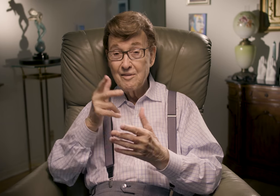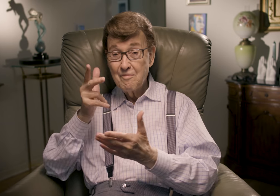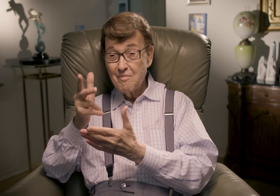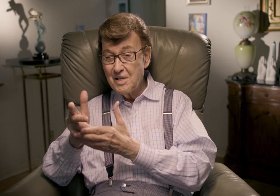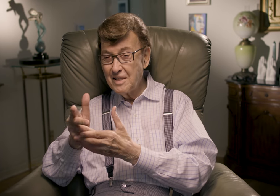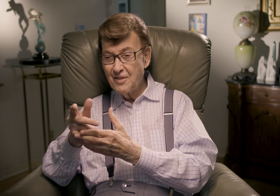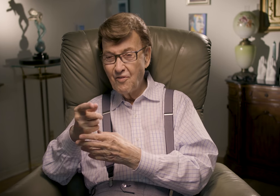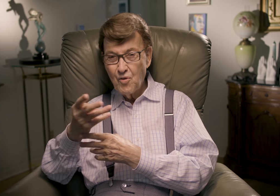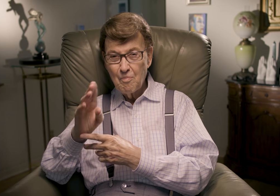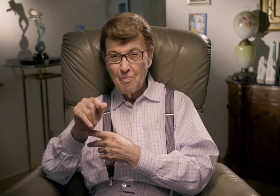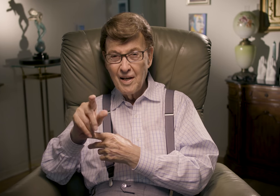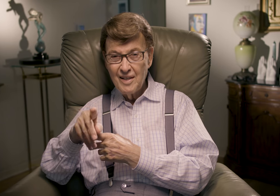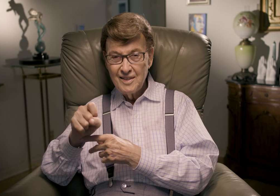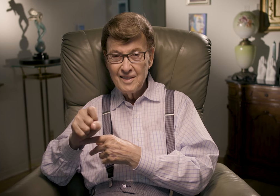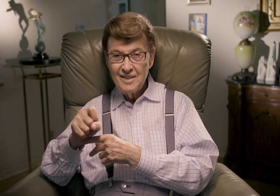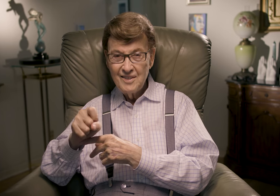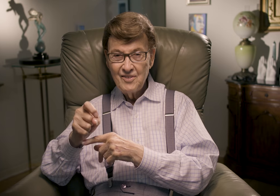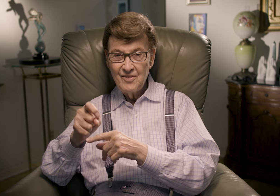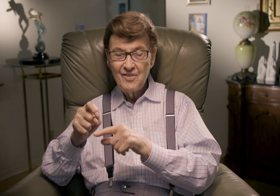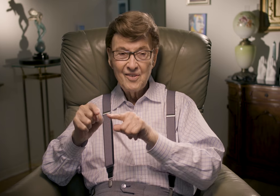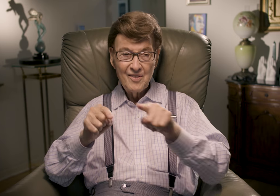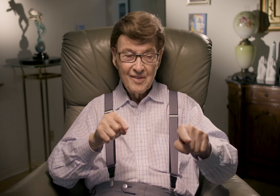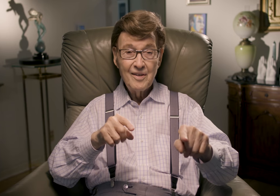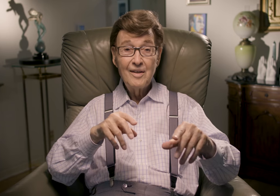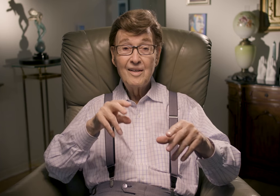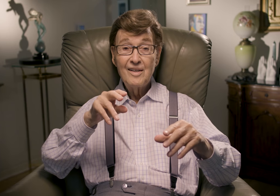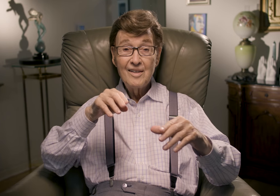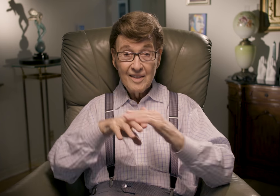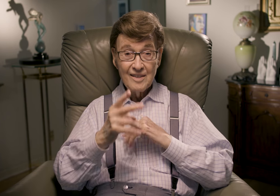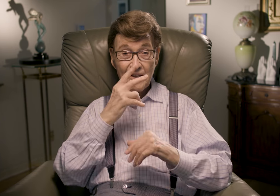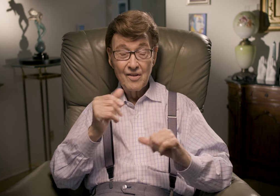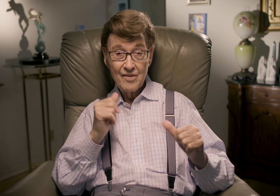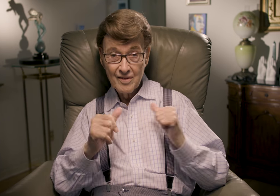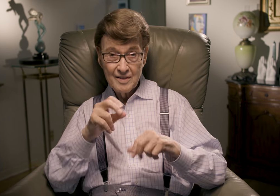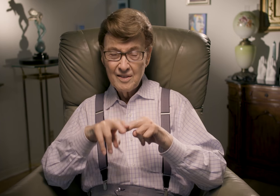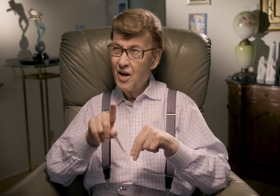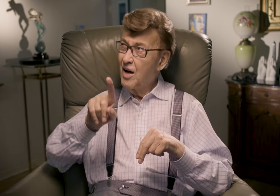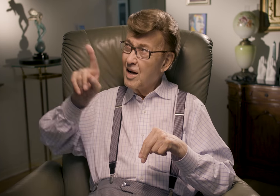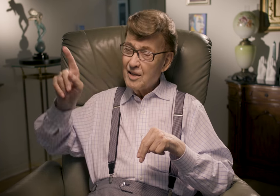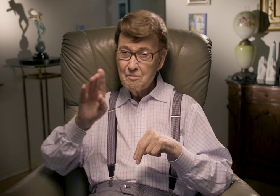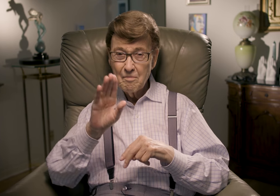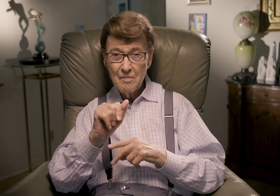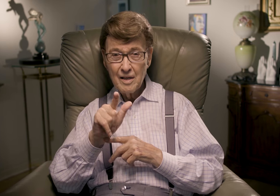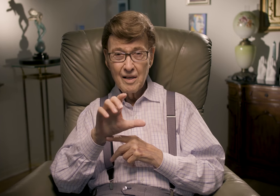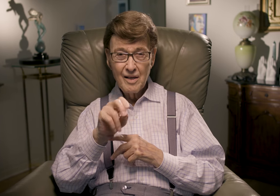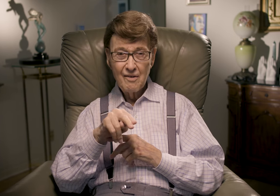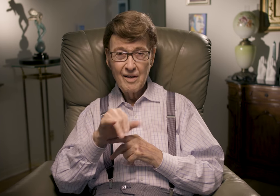I parked a few blocks away from the show. I entered the building and sat high on the balcony.